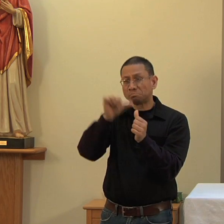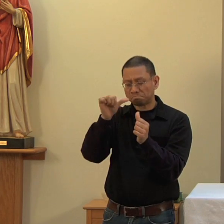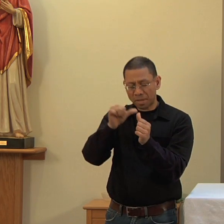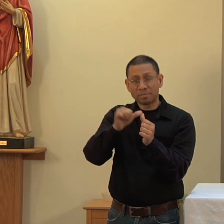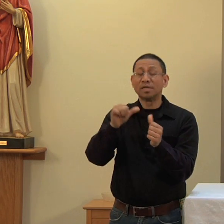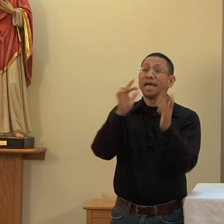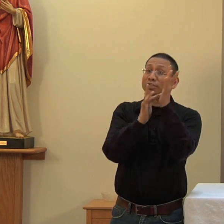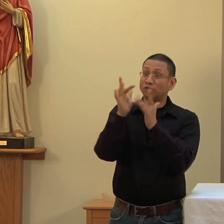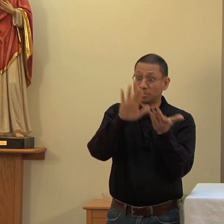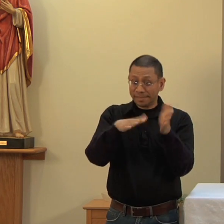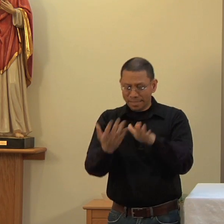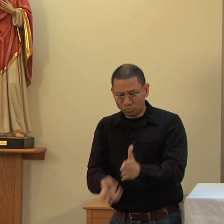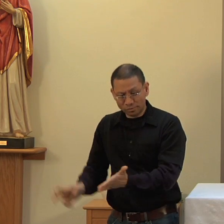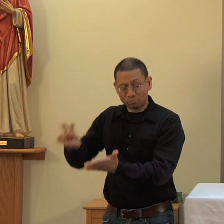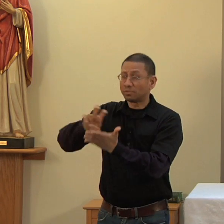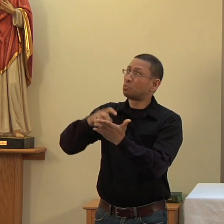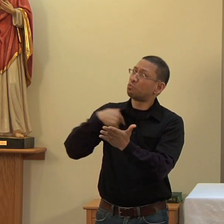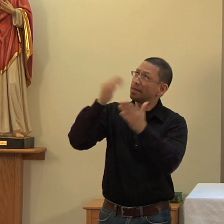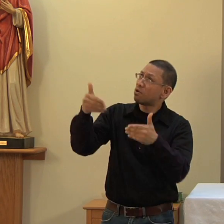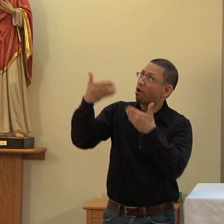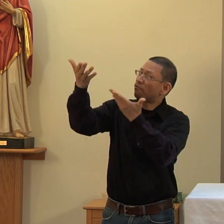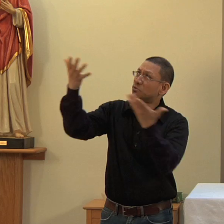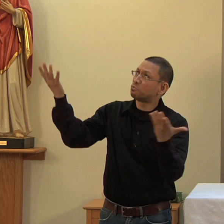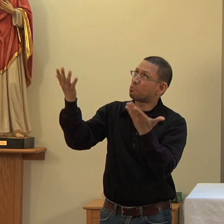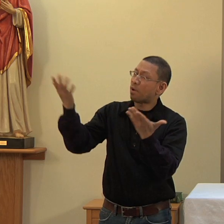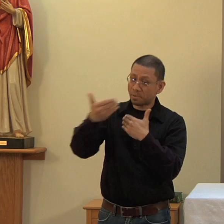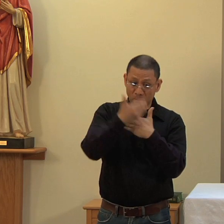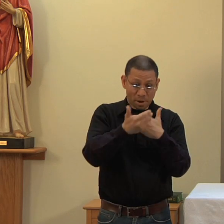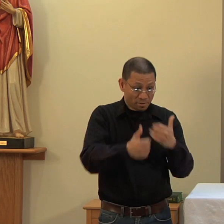his Death and Resurrection, we offer you, Lord, the Bread of life and the Chalice of